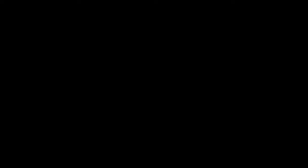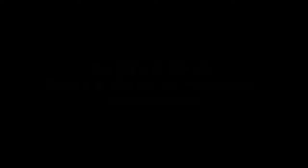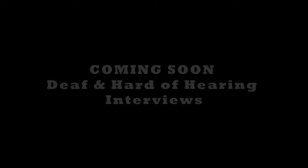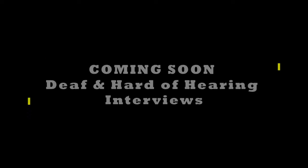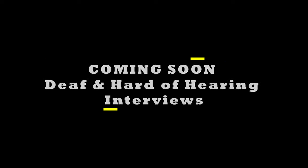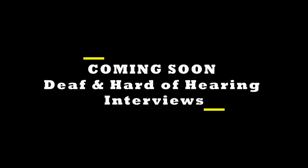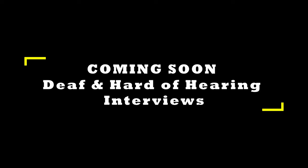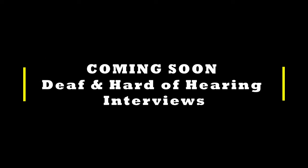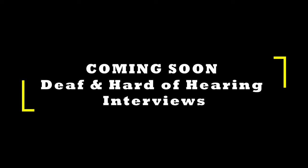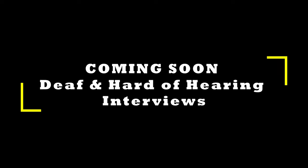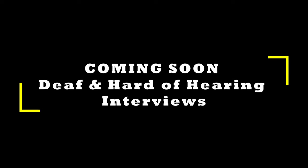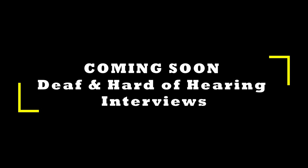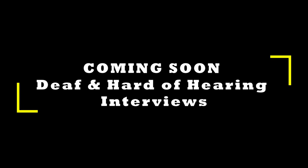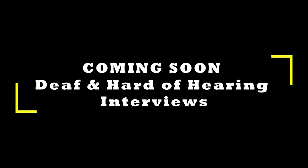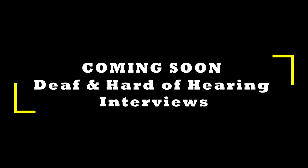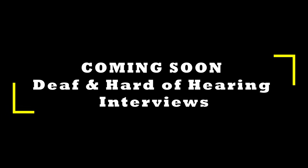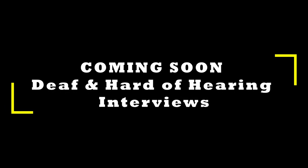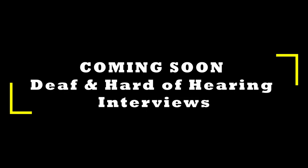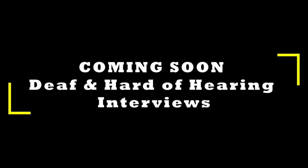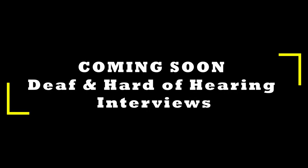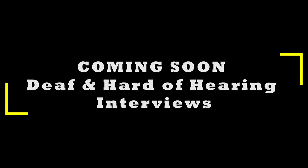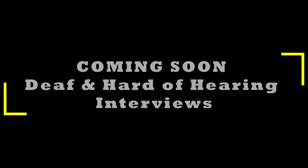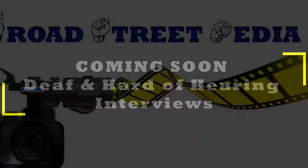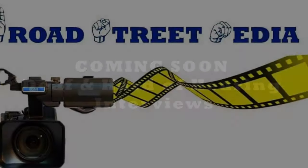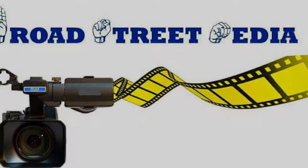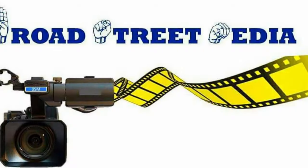COMING SOON Deaf & Hard of Hearing Interviews